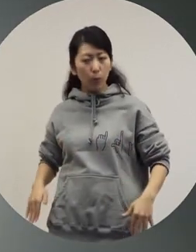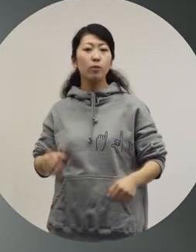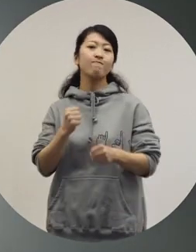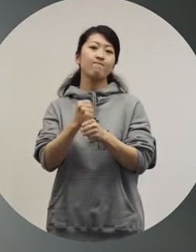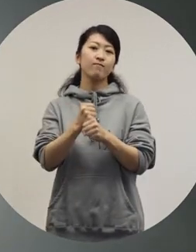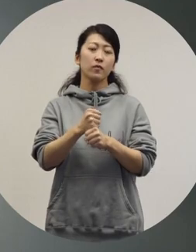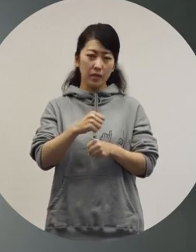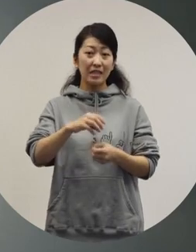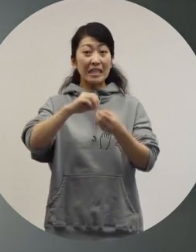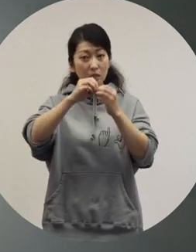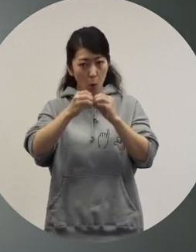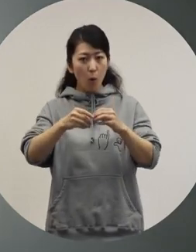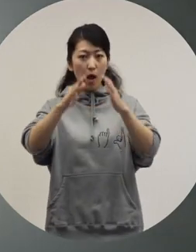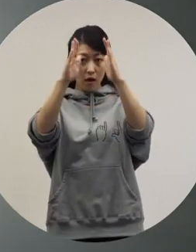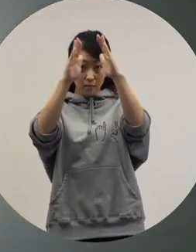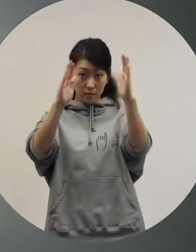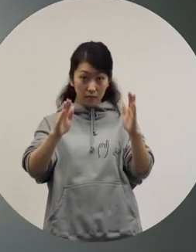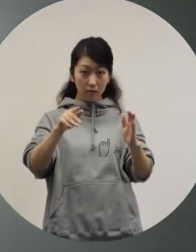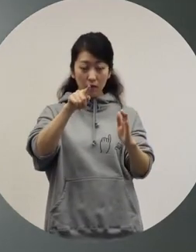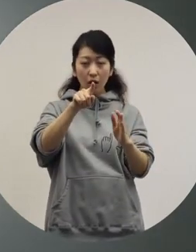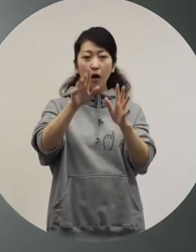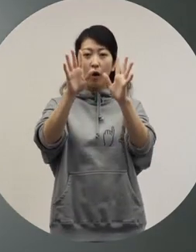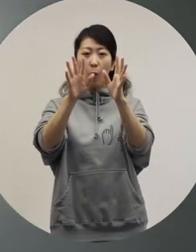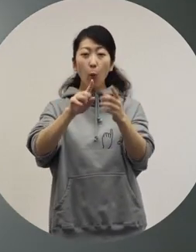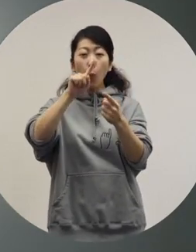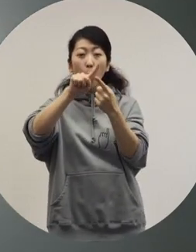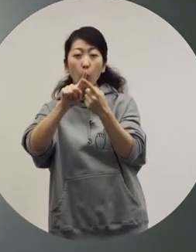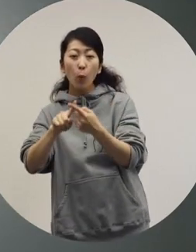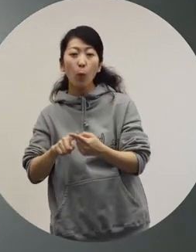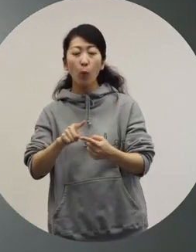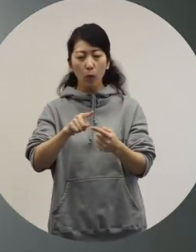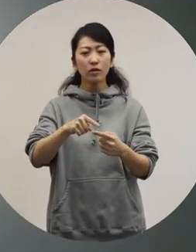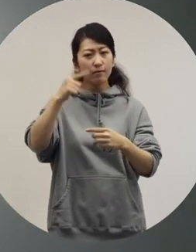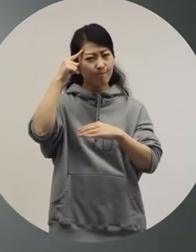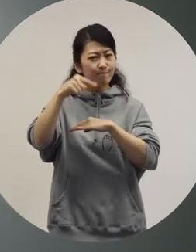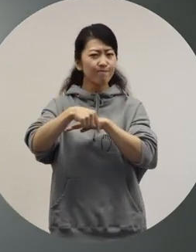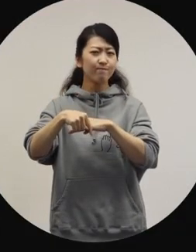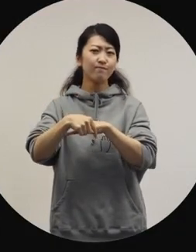At the same time, the color tone and silhouette should all fit in with that.